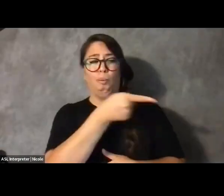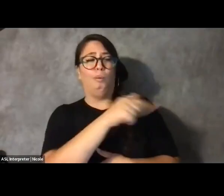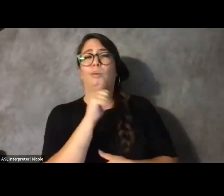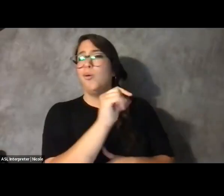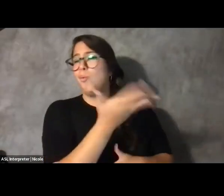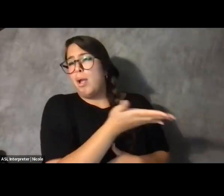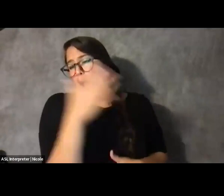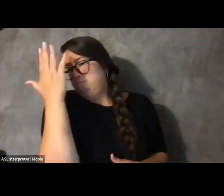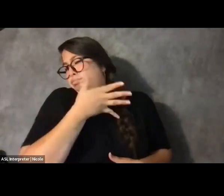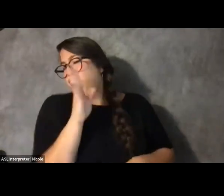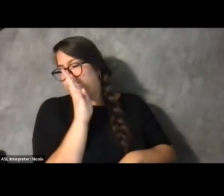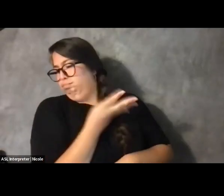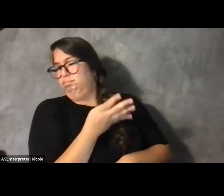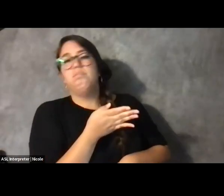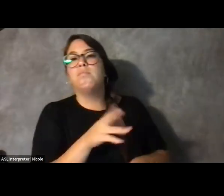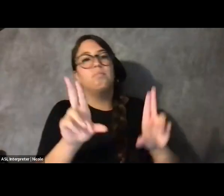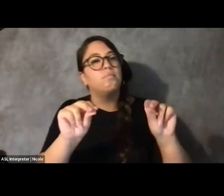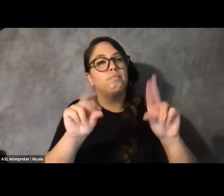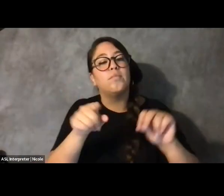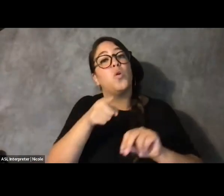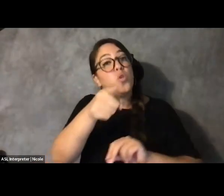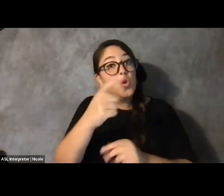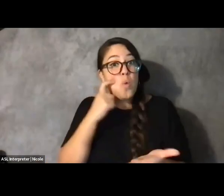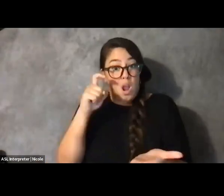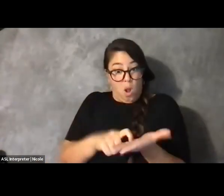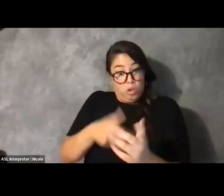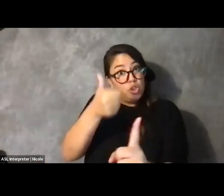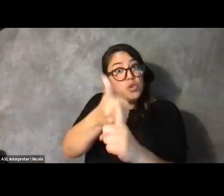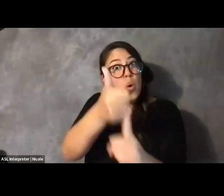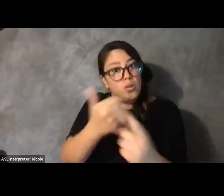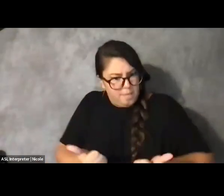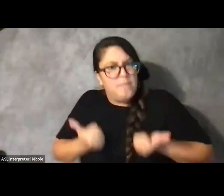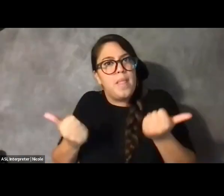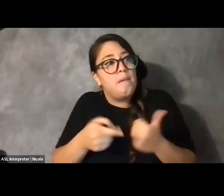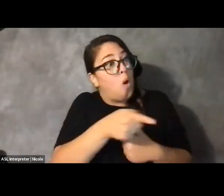that simply acknowledging that you exist and that the person next to you exists is enough,